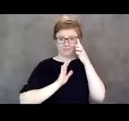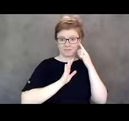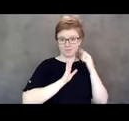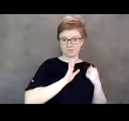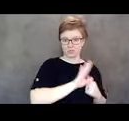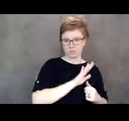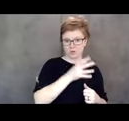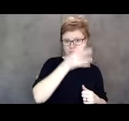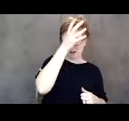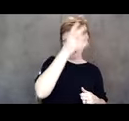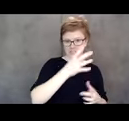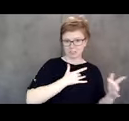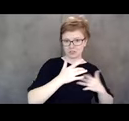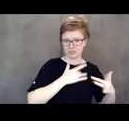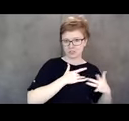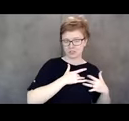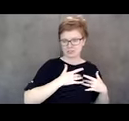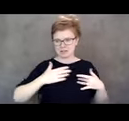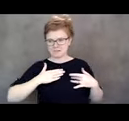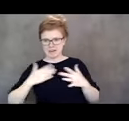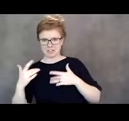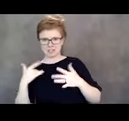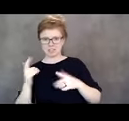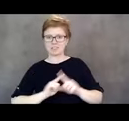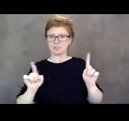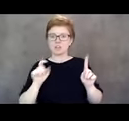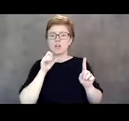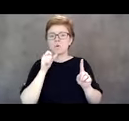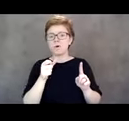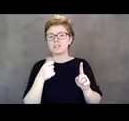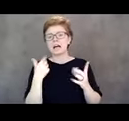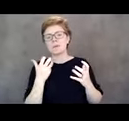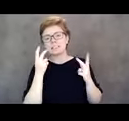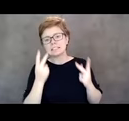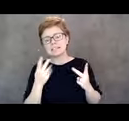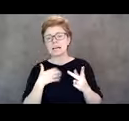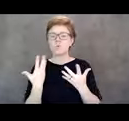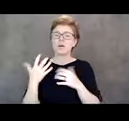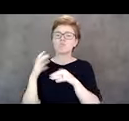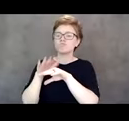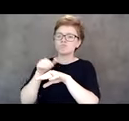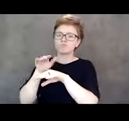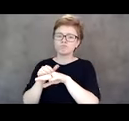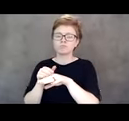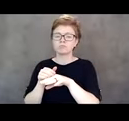It wasn't about seeing her. It wasn't about sitting next to her bed. It wasn't about holding her hand. It was about facilitating care.